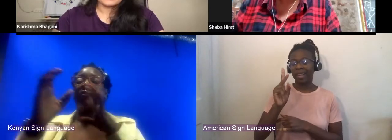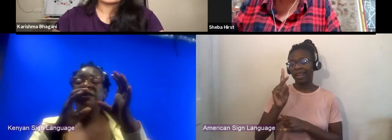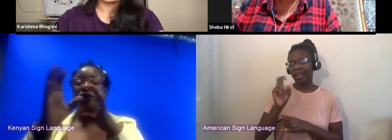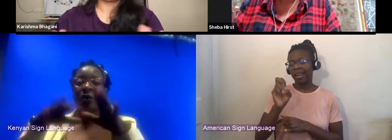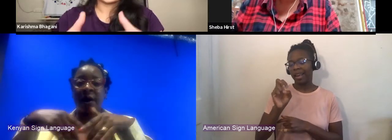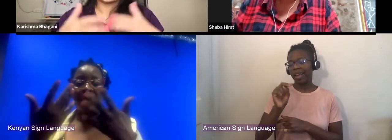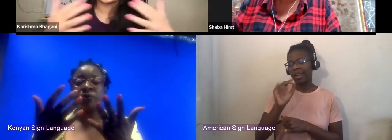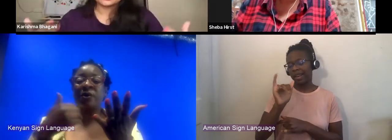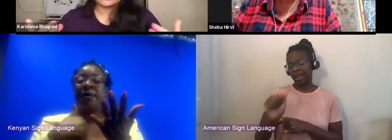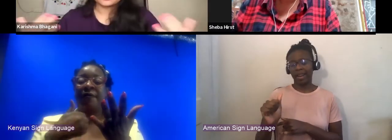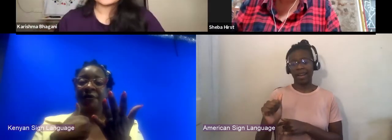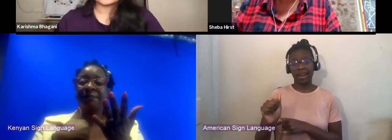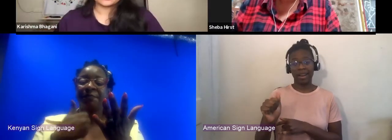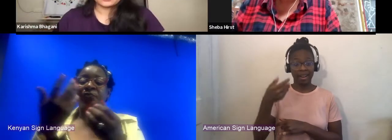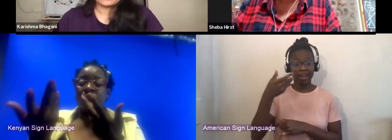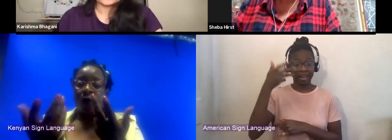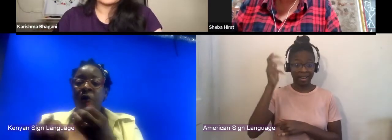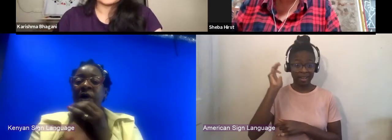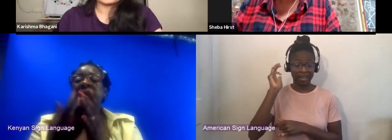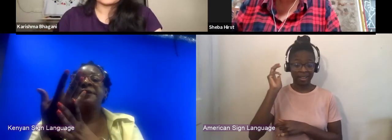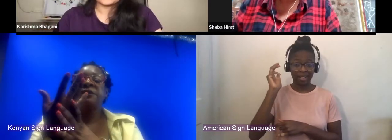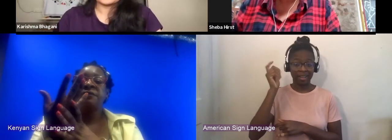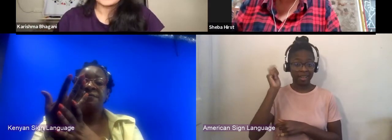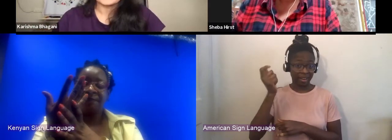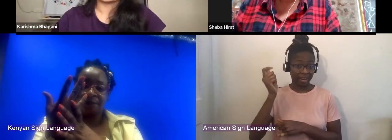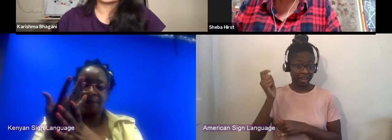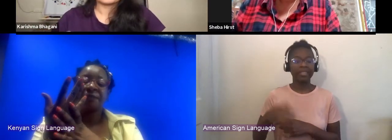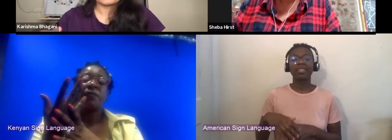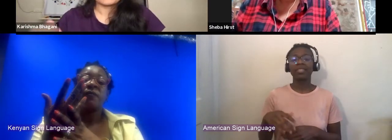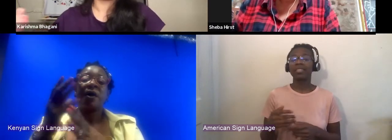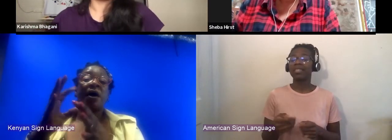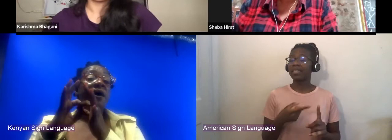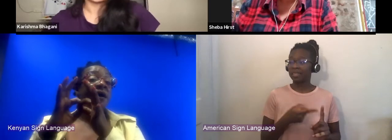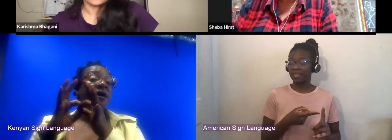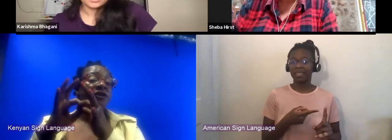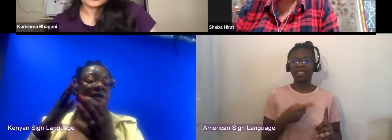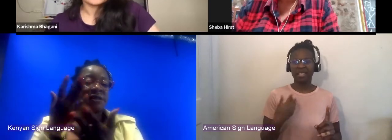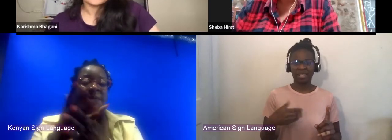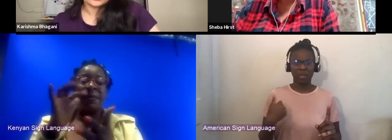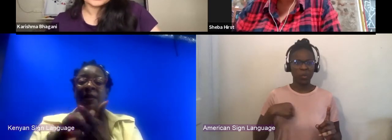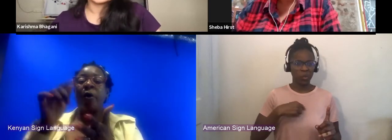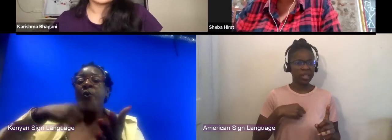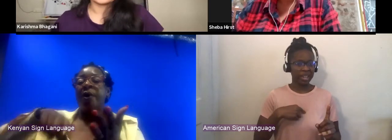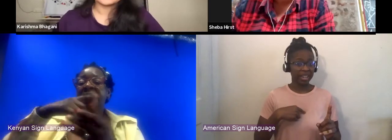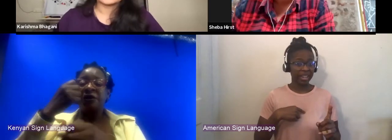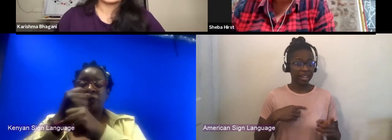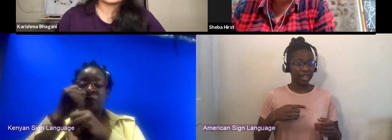about creating a culture for theater going which is something that we're doing as we're also creating work, which may not necessarily be